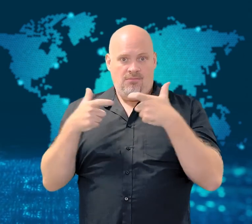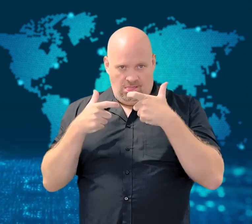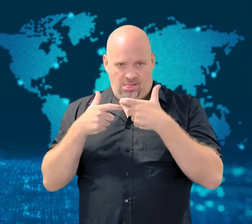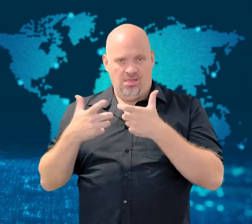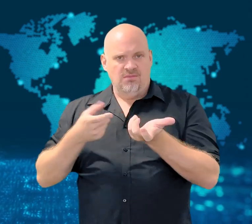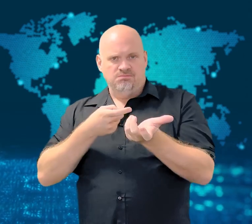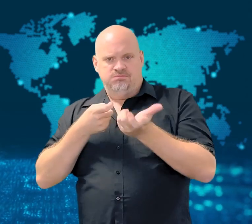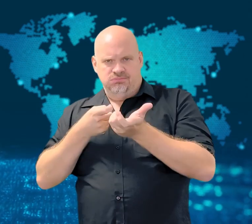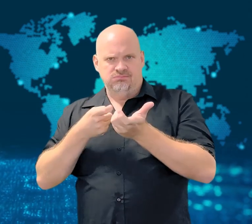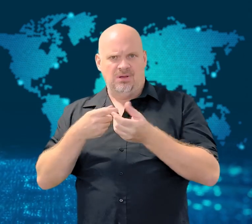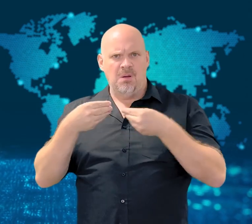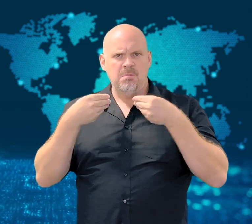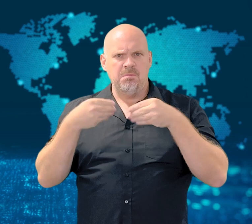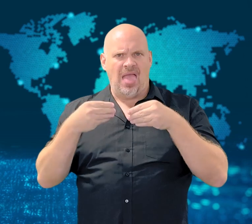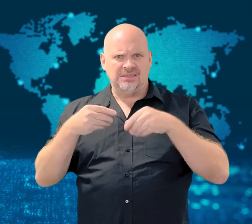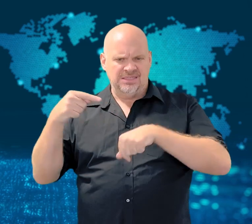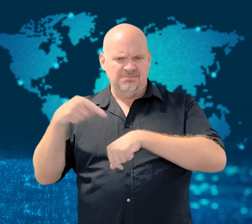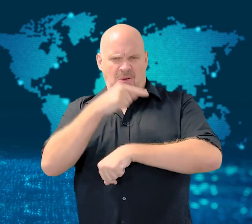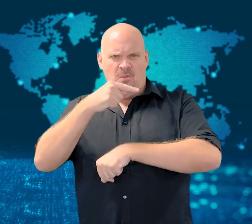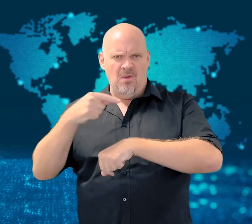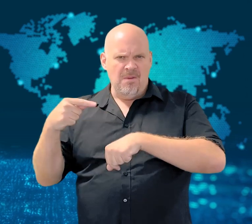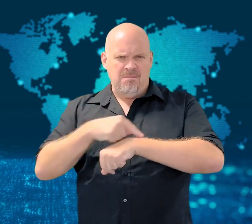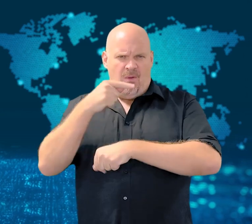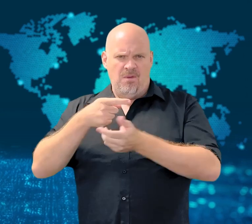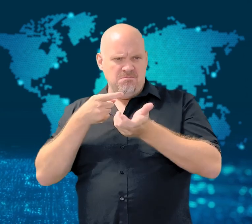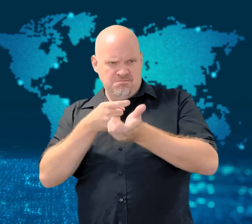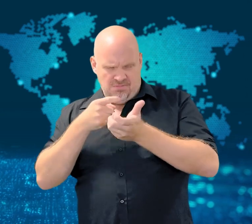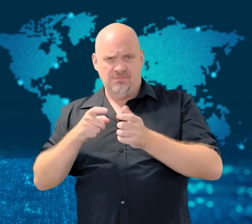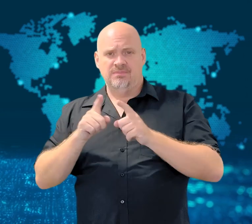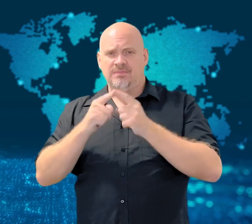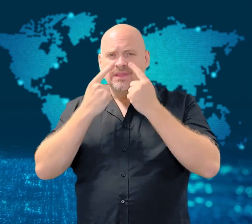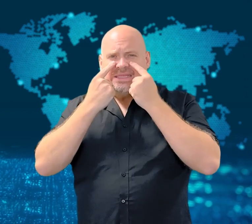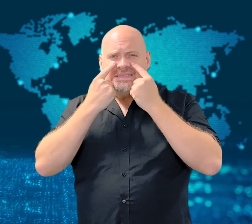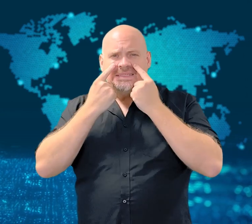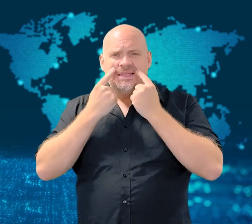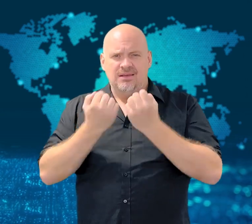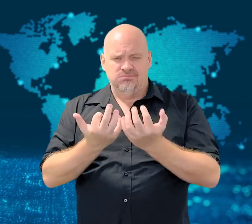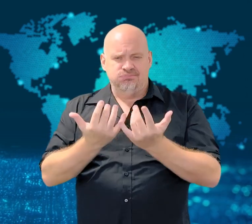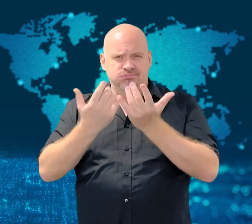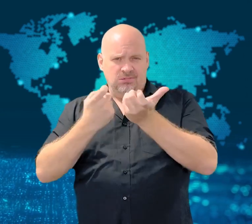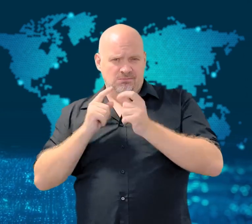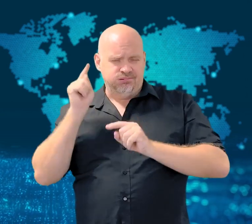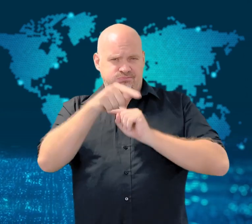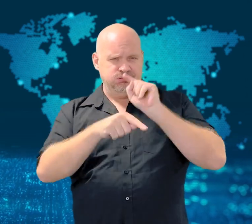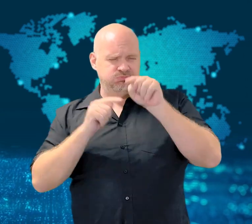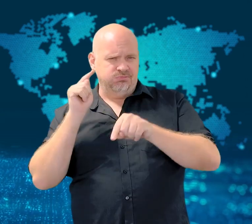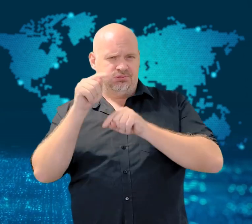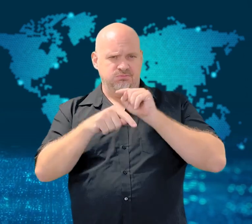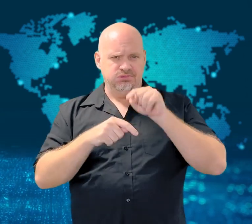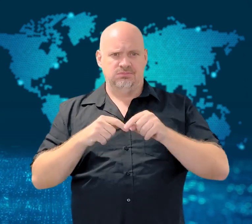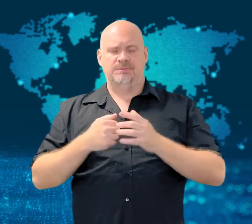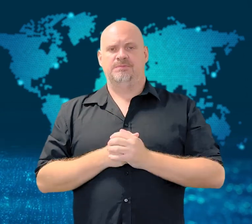Some who tried to leave the area through a parking garage were trapped and fired with